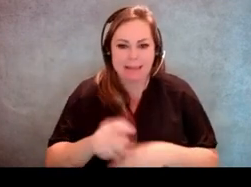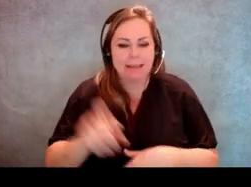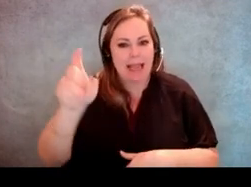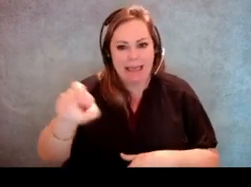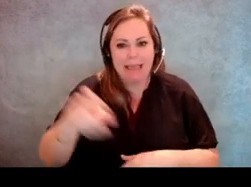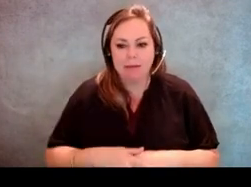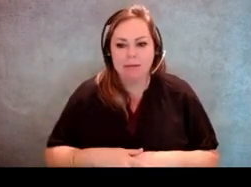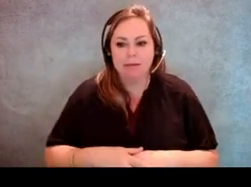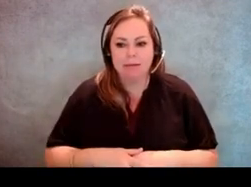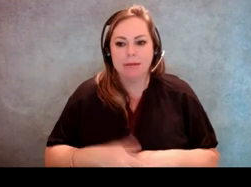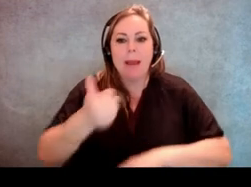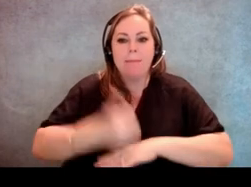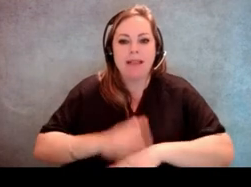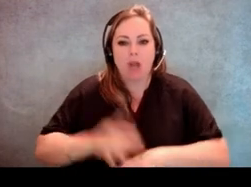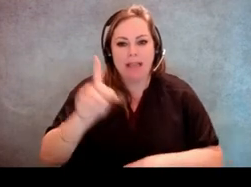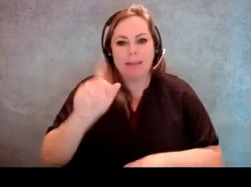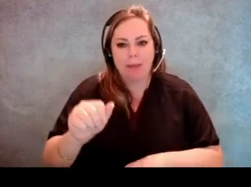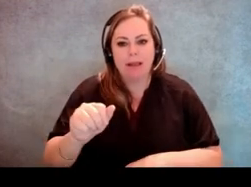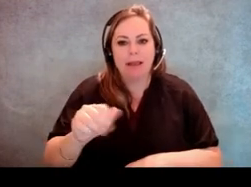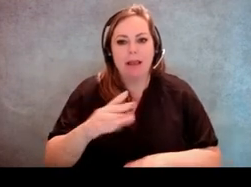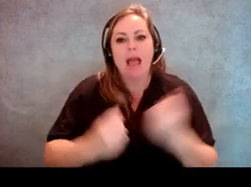based on their disability or support needs.